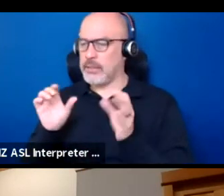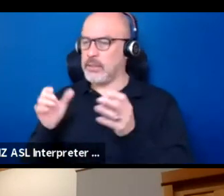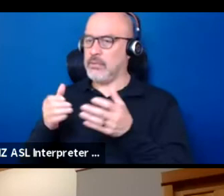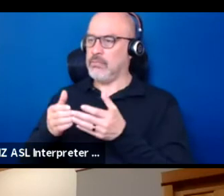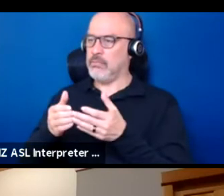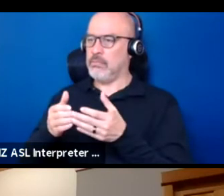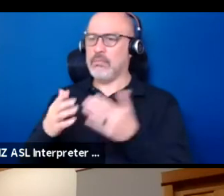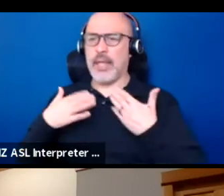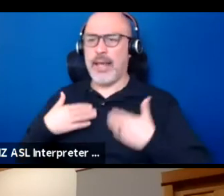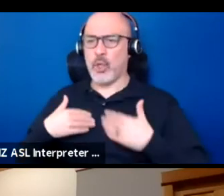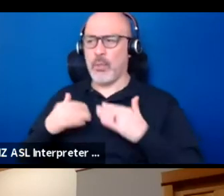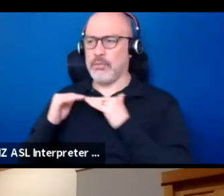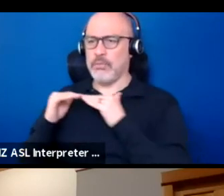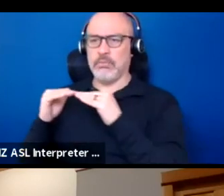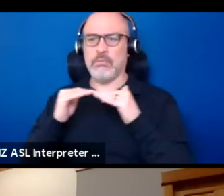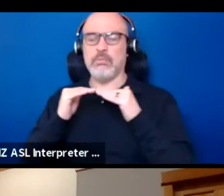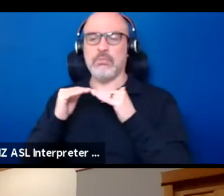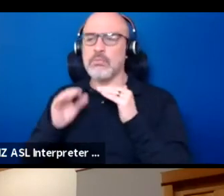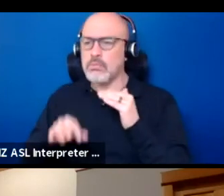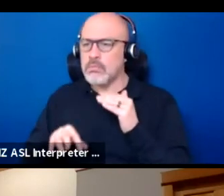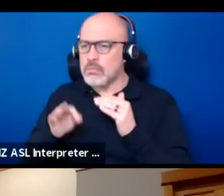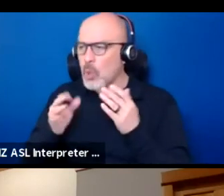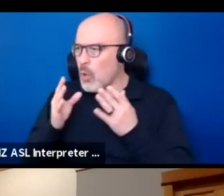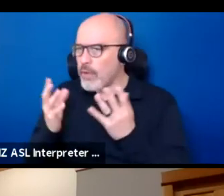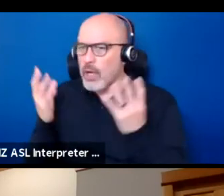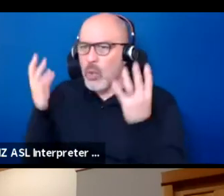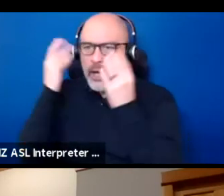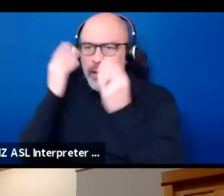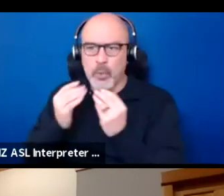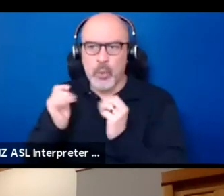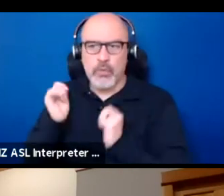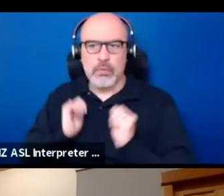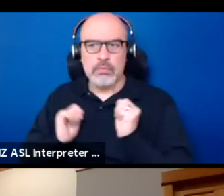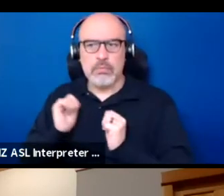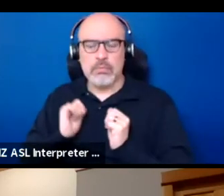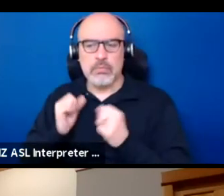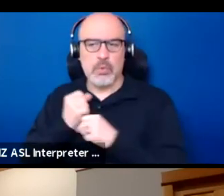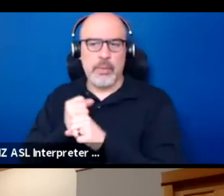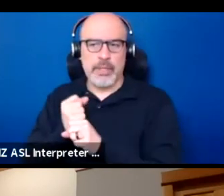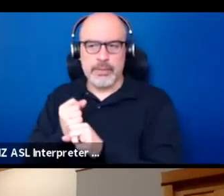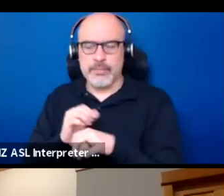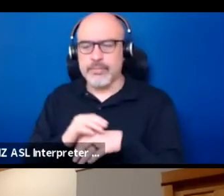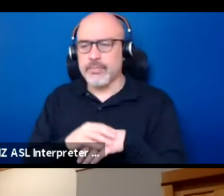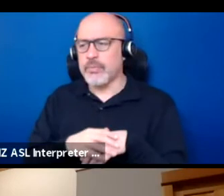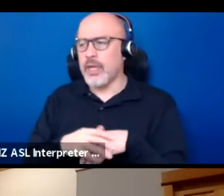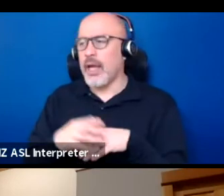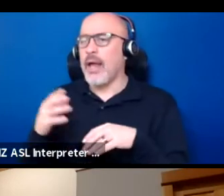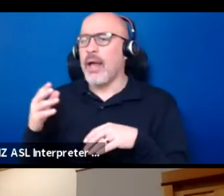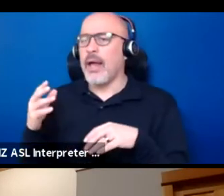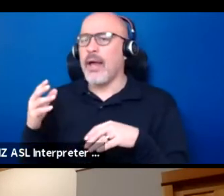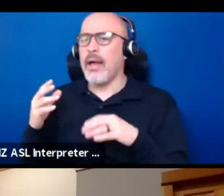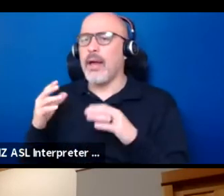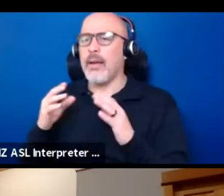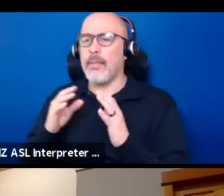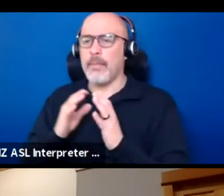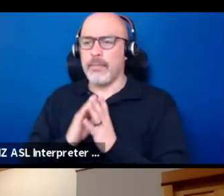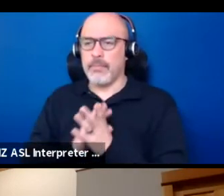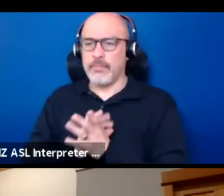and we will find a way to make a beautiful piece of work together. I think that... Oh, I'm sorry.